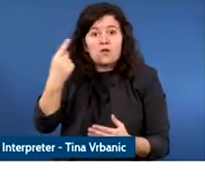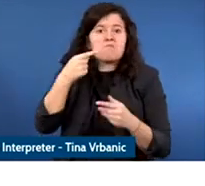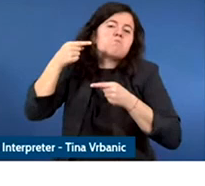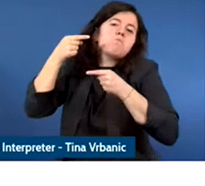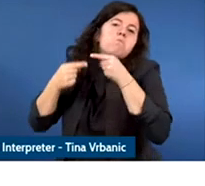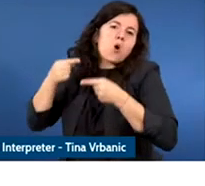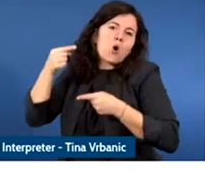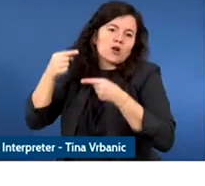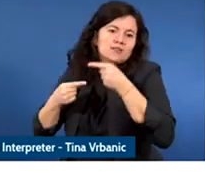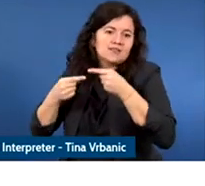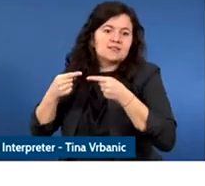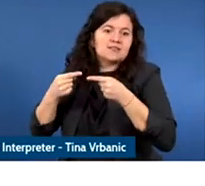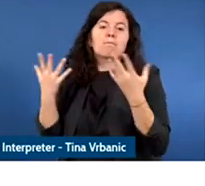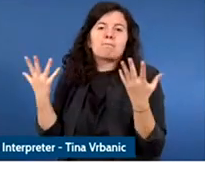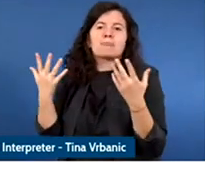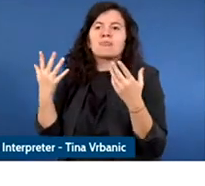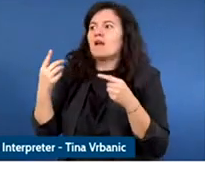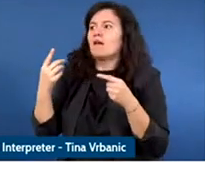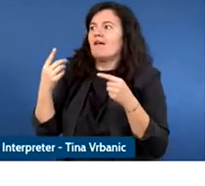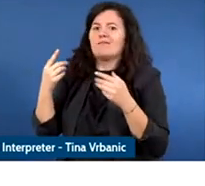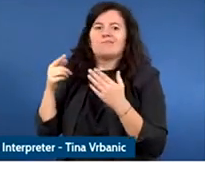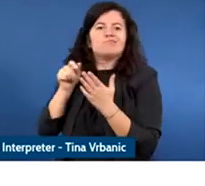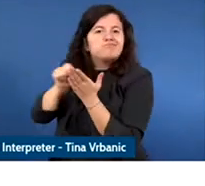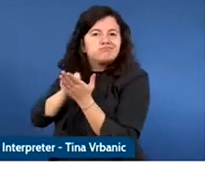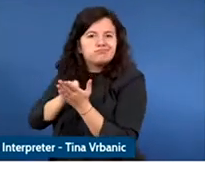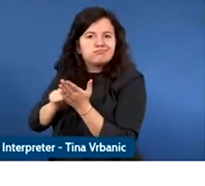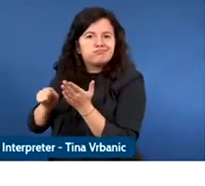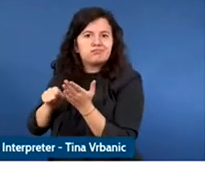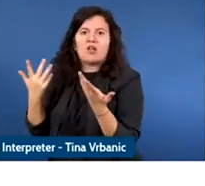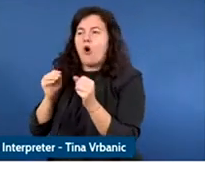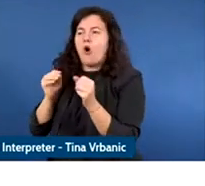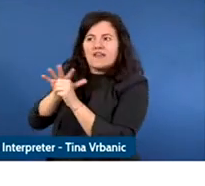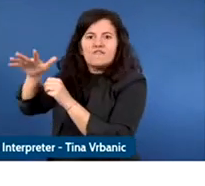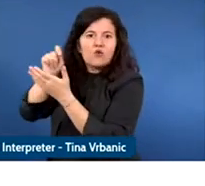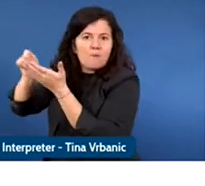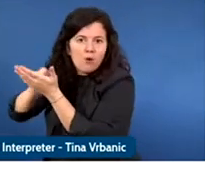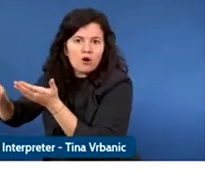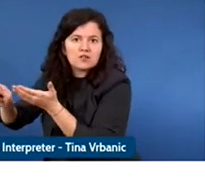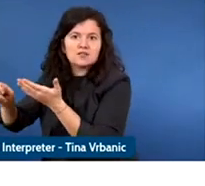come into the next phase of new policies and additional policies